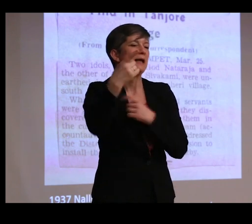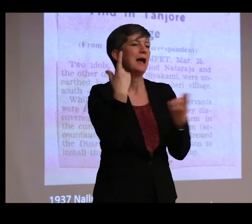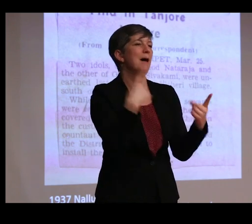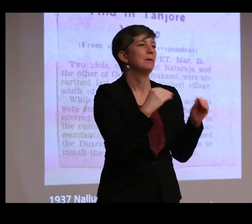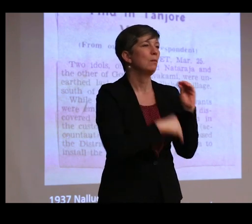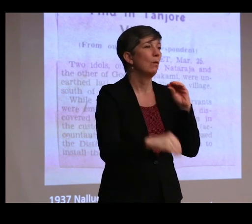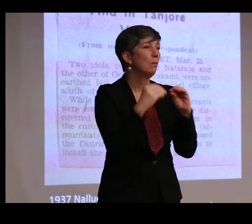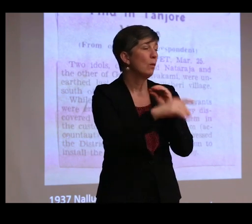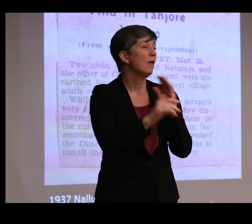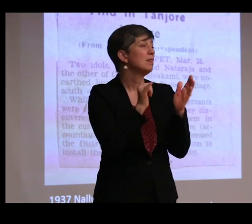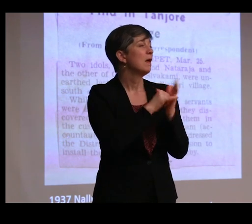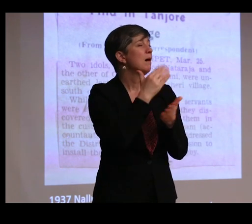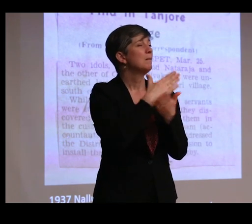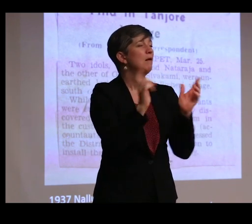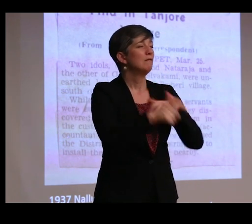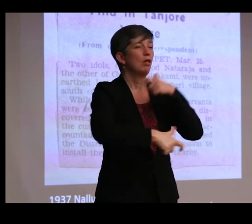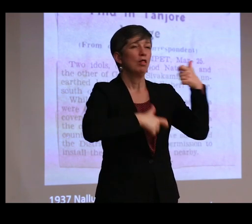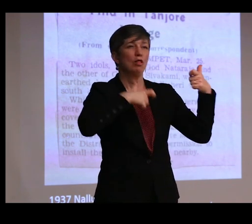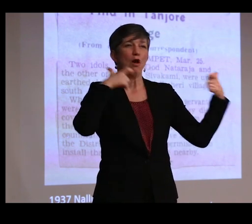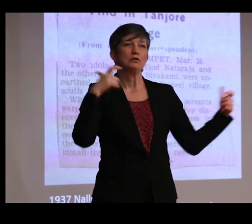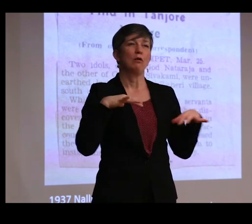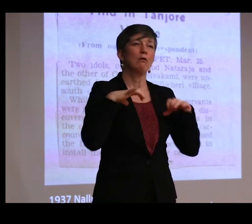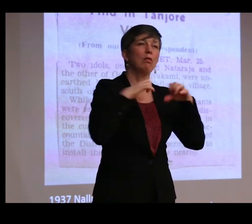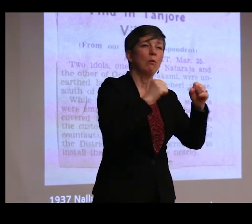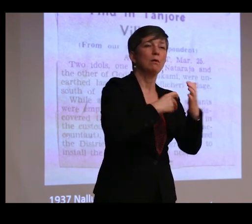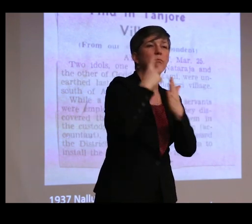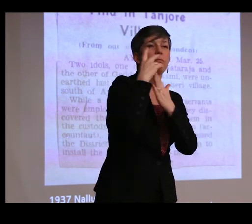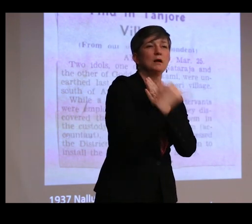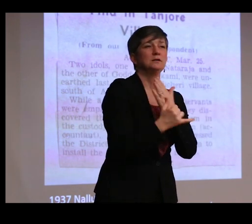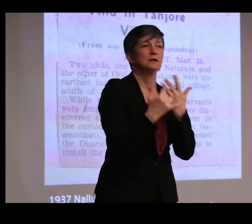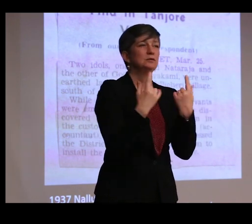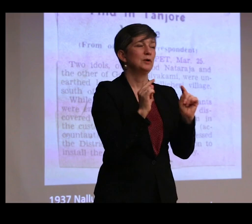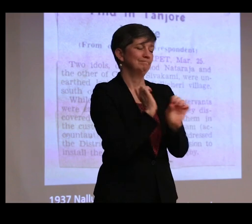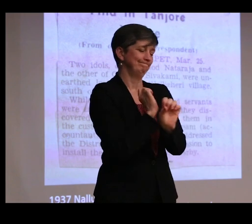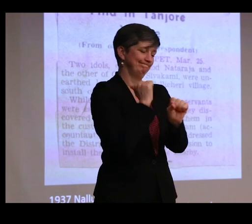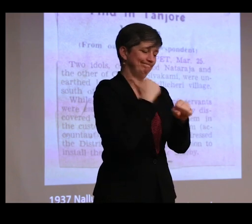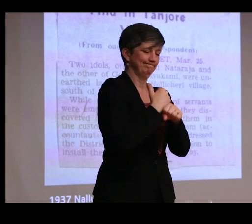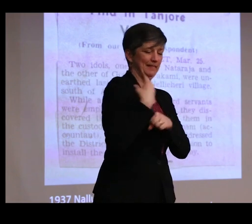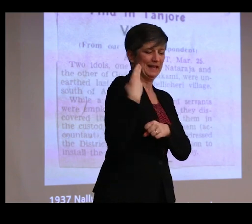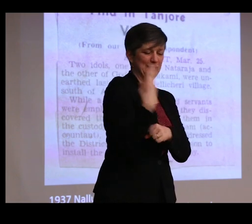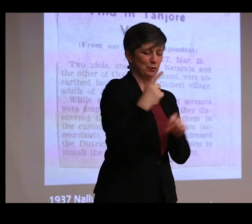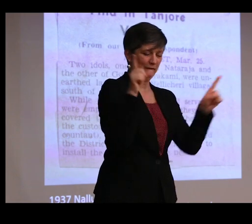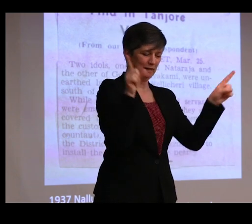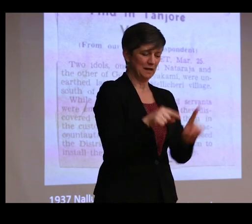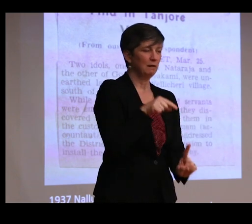And it was a part of a much larger colonial project of kind of creating a history of India that